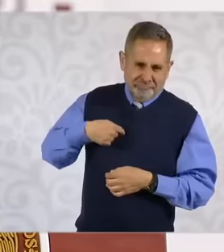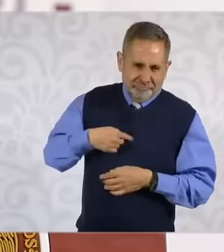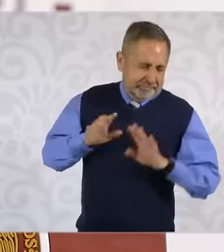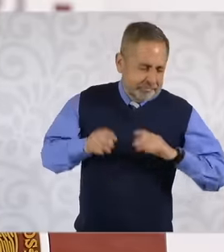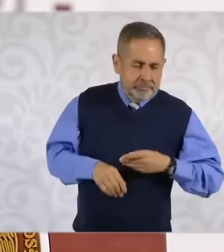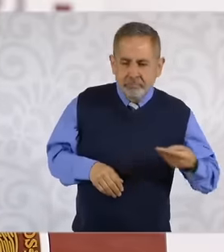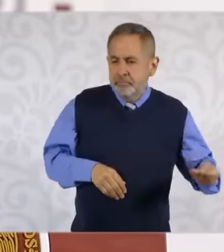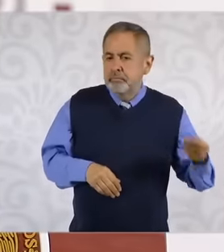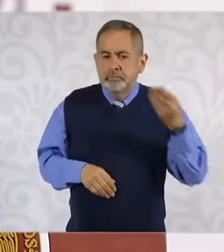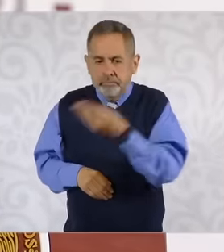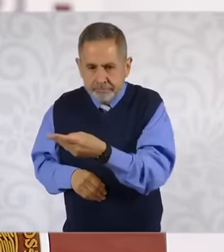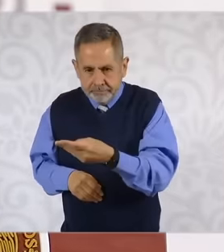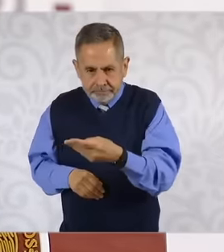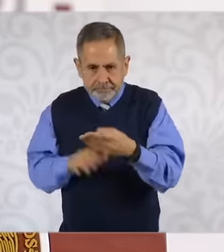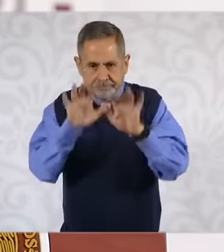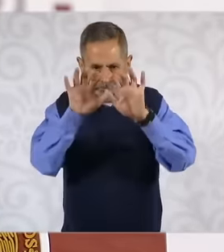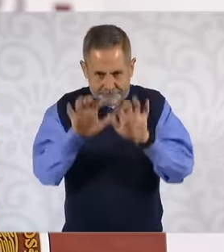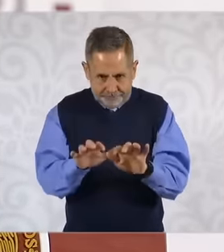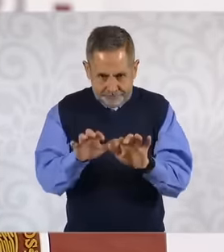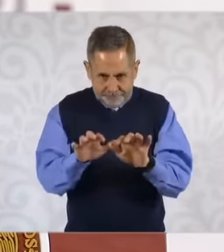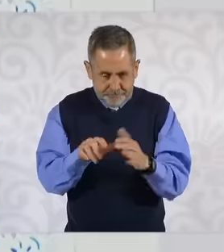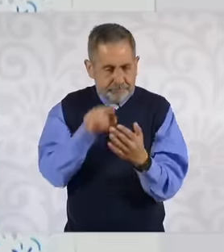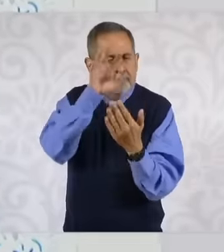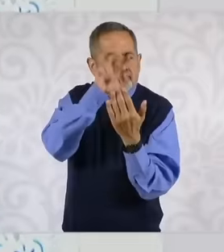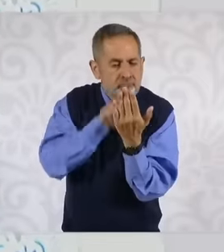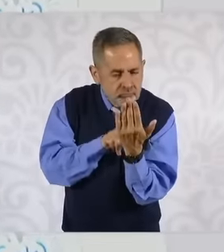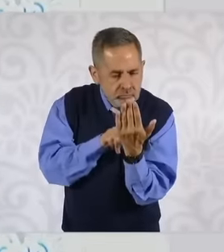A text comes and then says see the notification in this